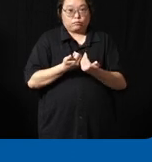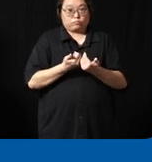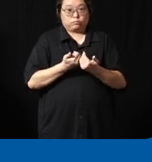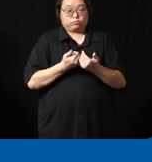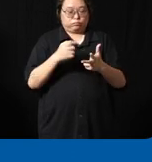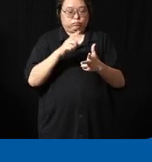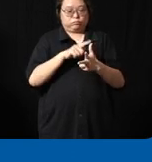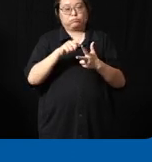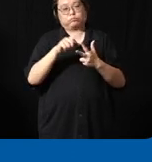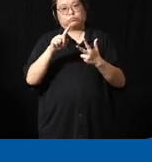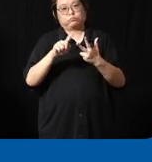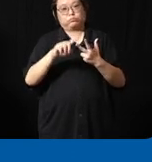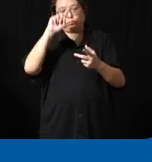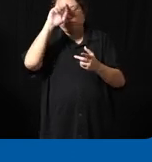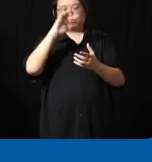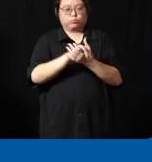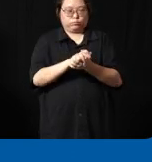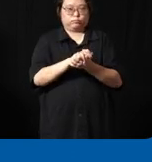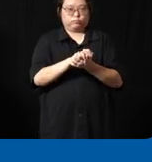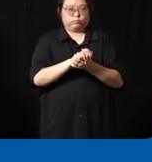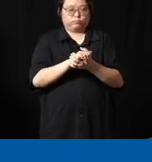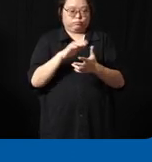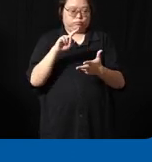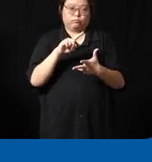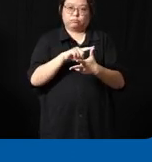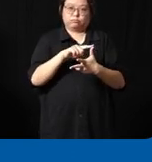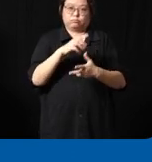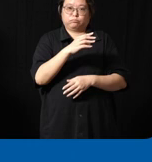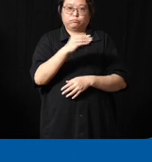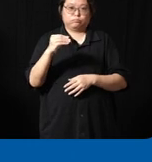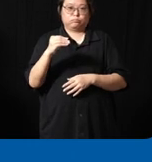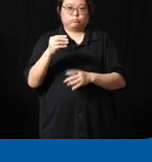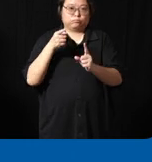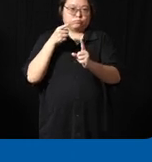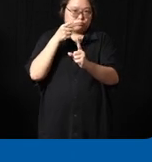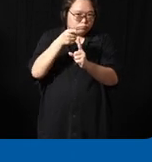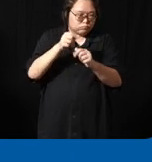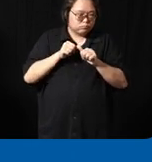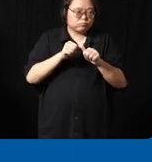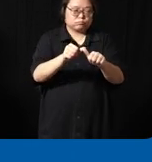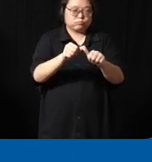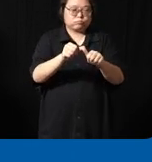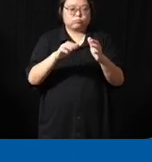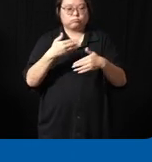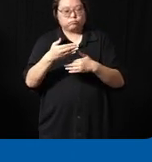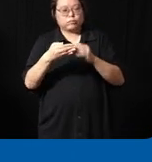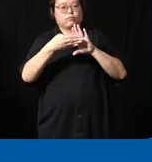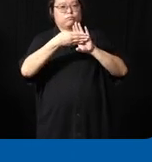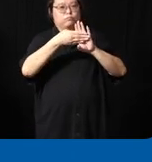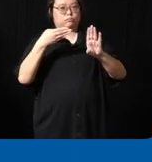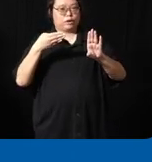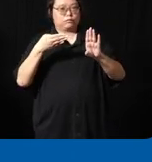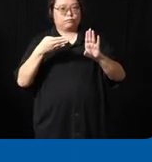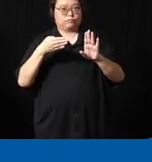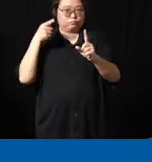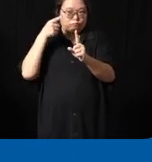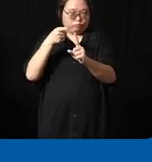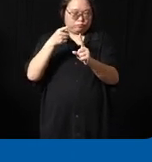beliefs which is that companies with purpose last brands with purpose purpose grow and people with